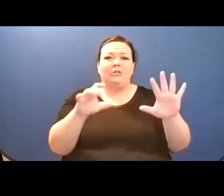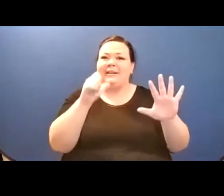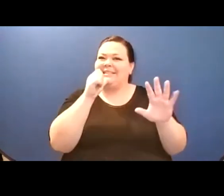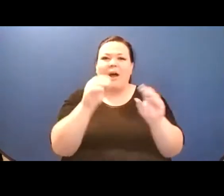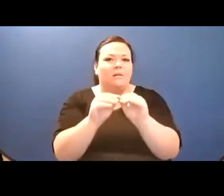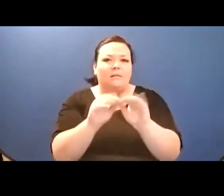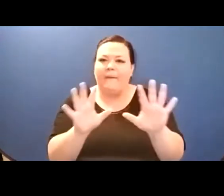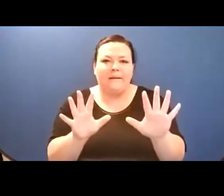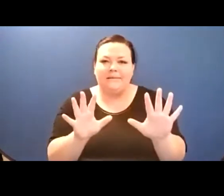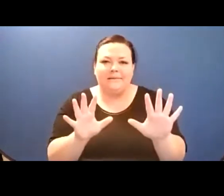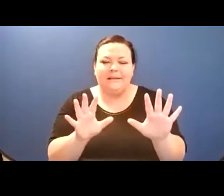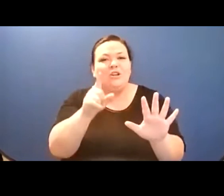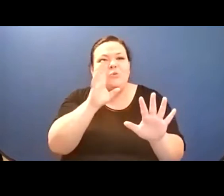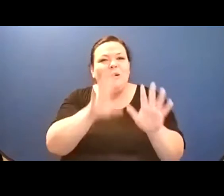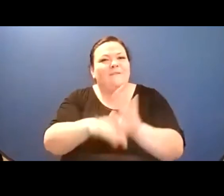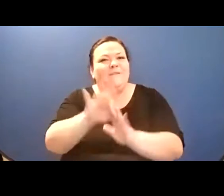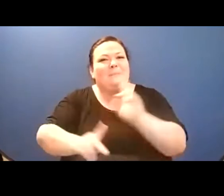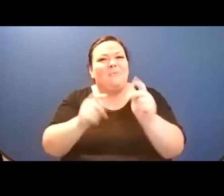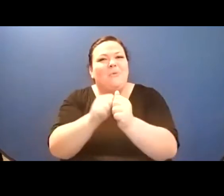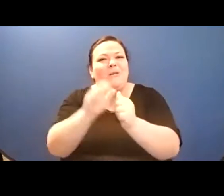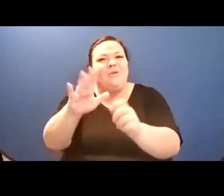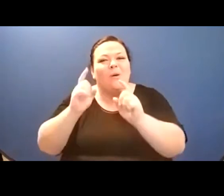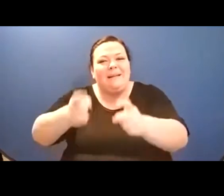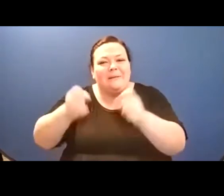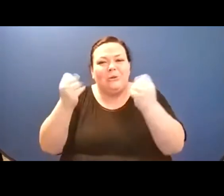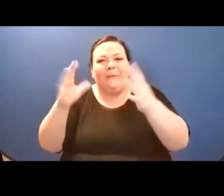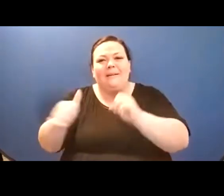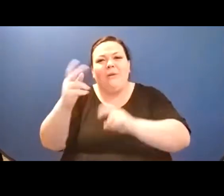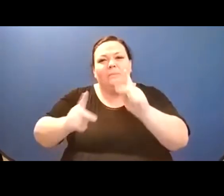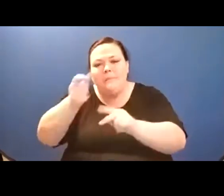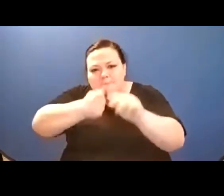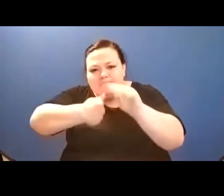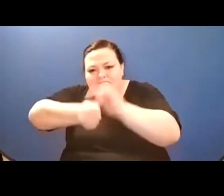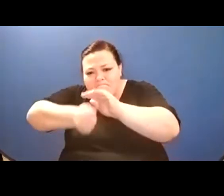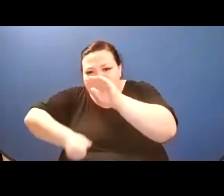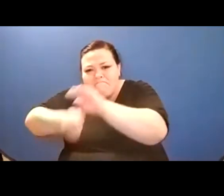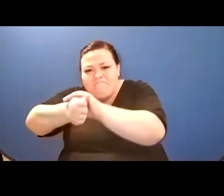will matter. Because it is the differences that will make your tapestry colorful. And it